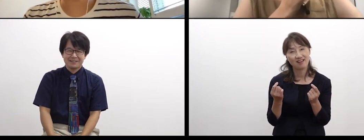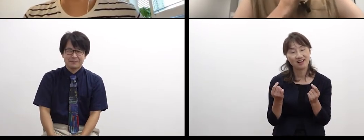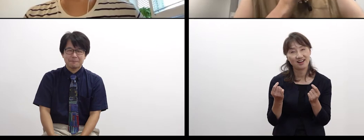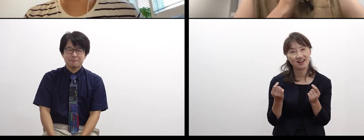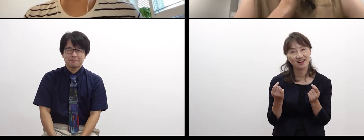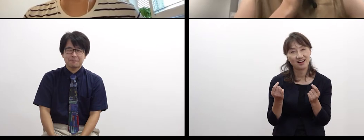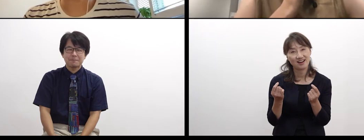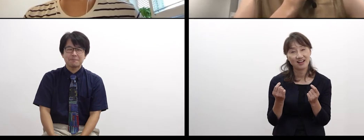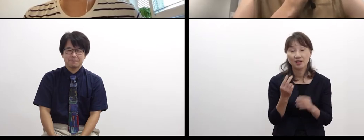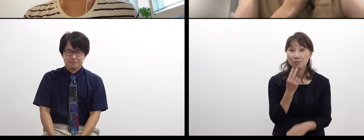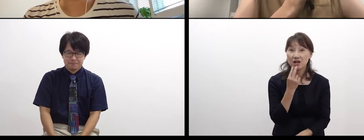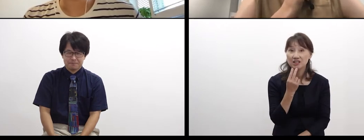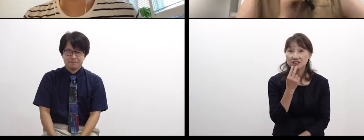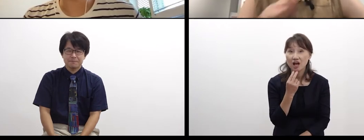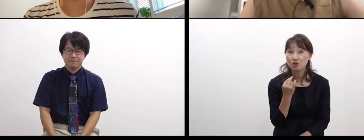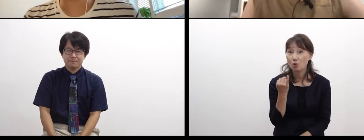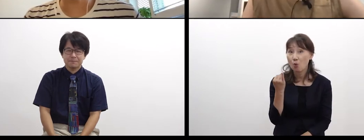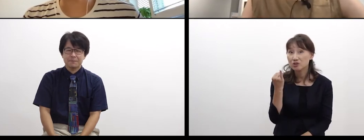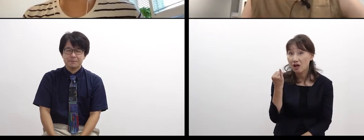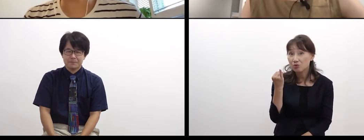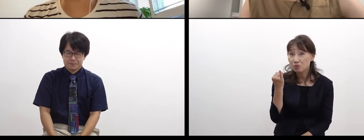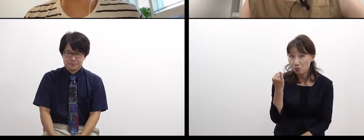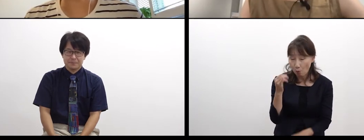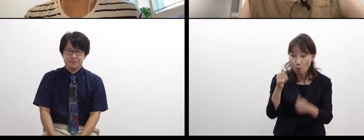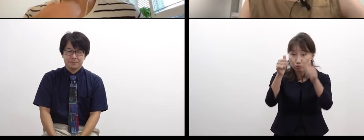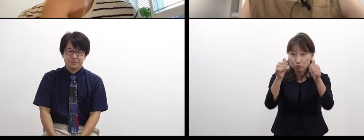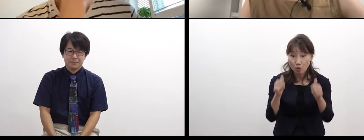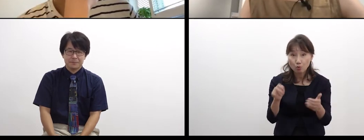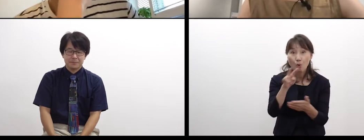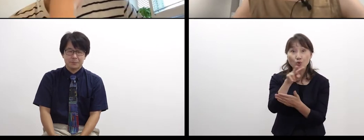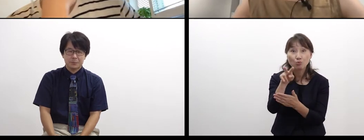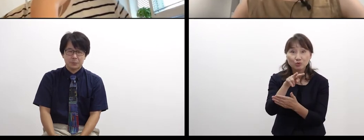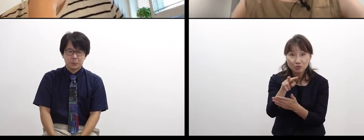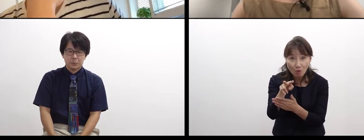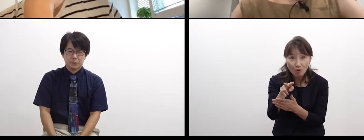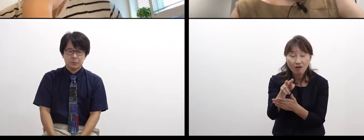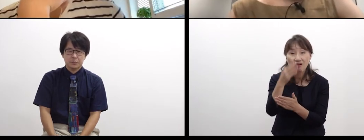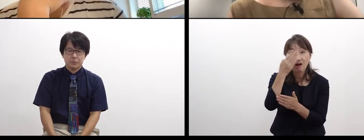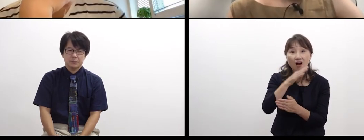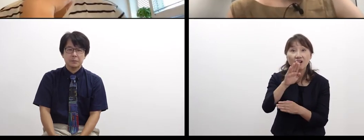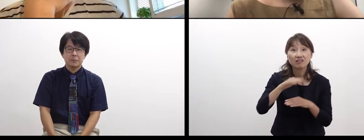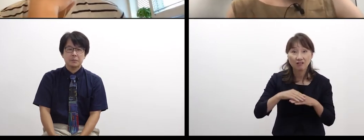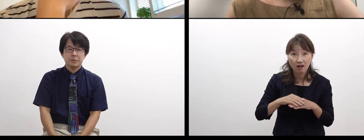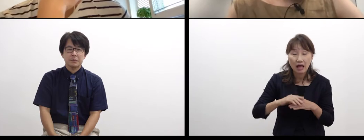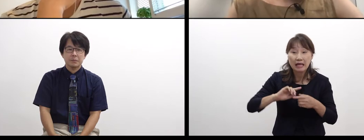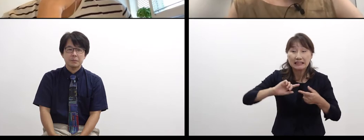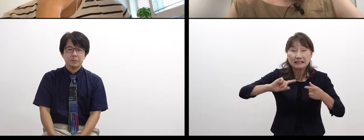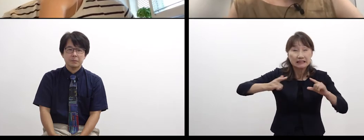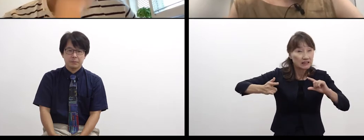in the blog by Ms. Saito, she wrote that she felt like